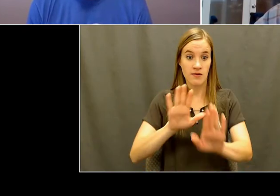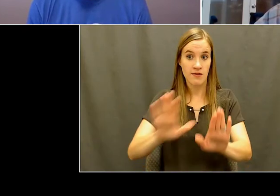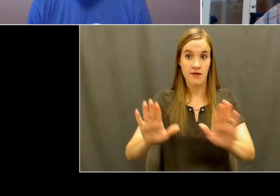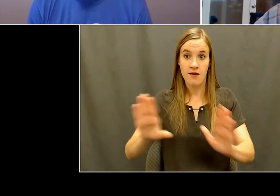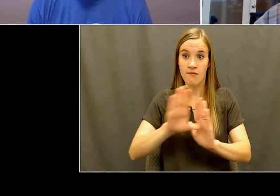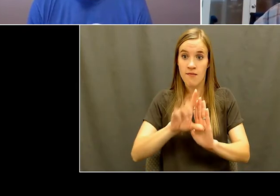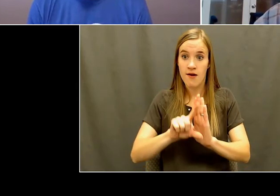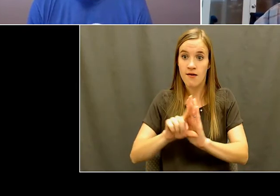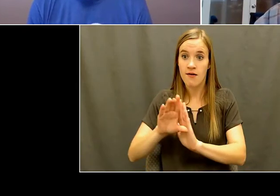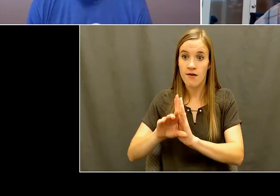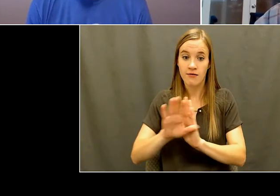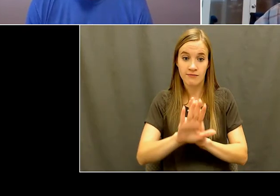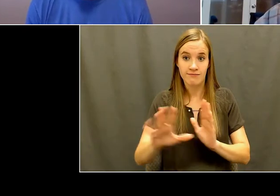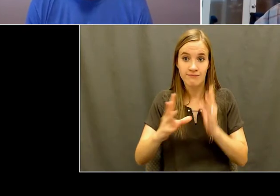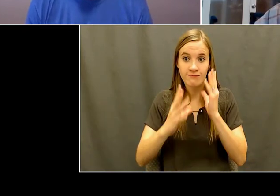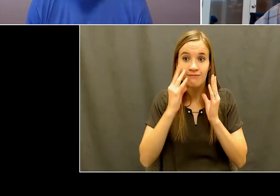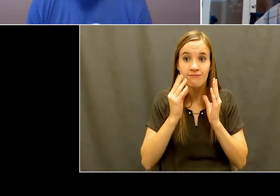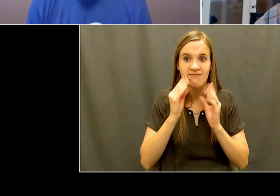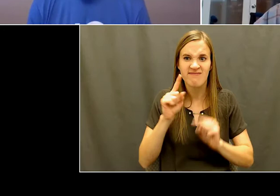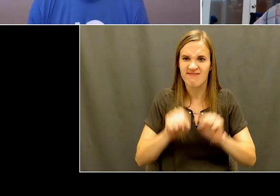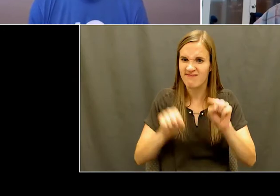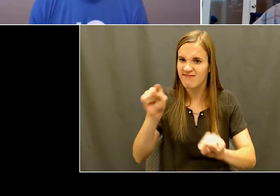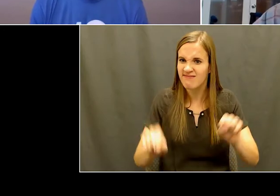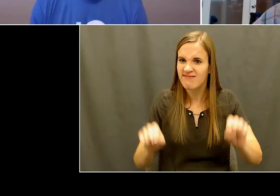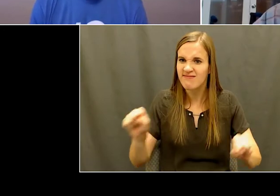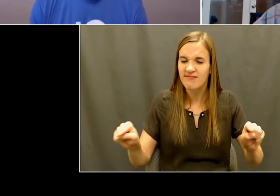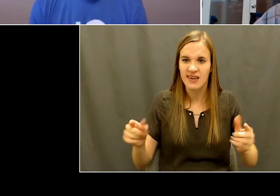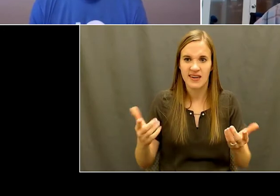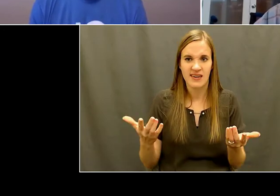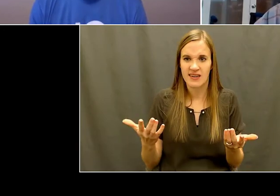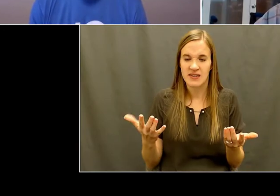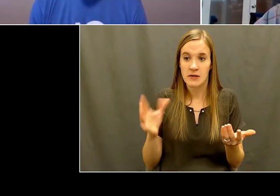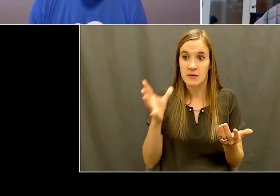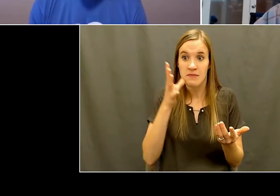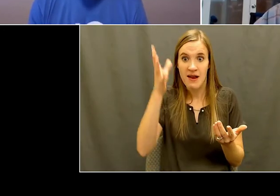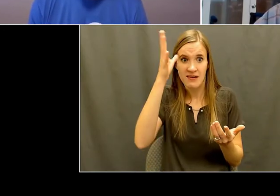or what their doctors told them. So the doctors were not